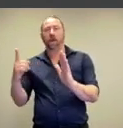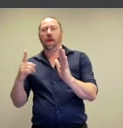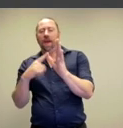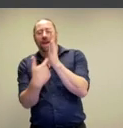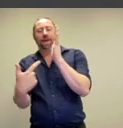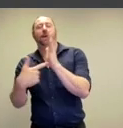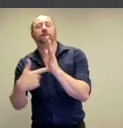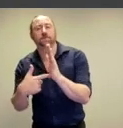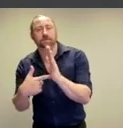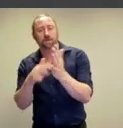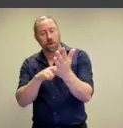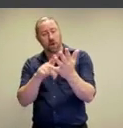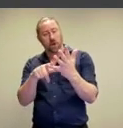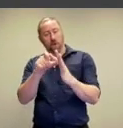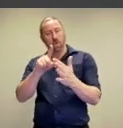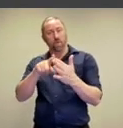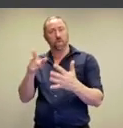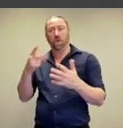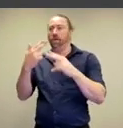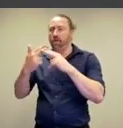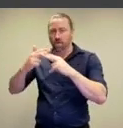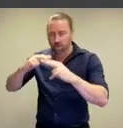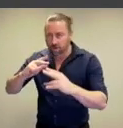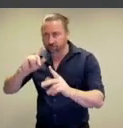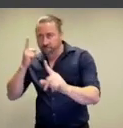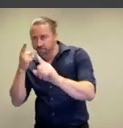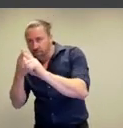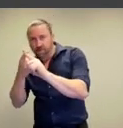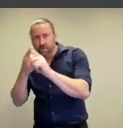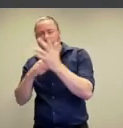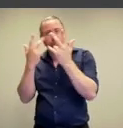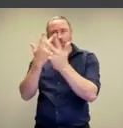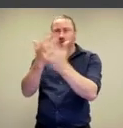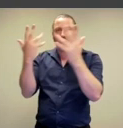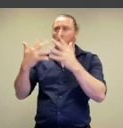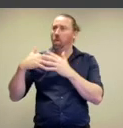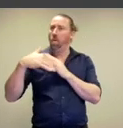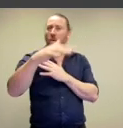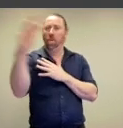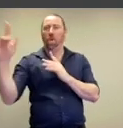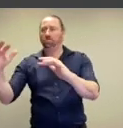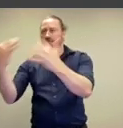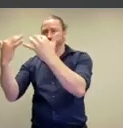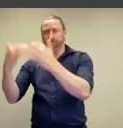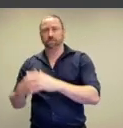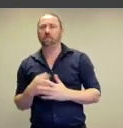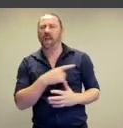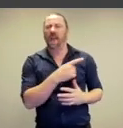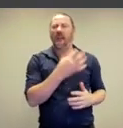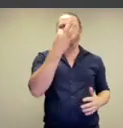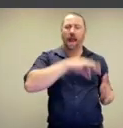of art where it is for intentional